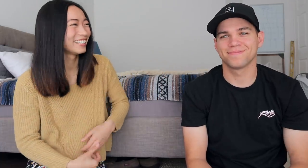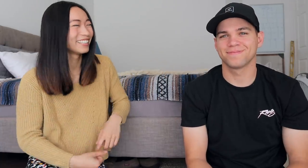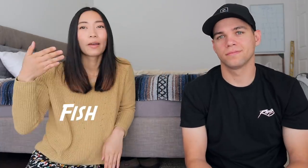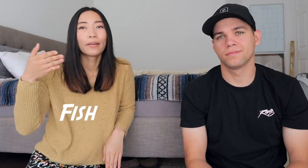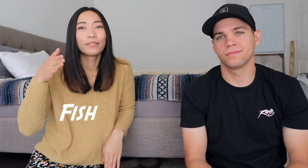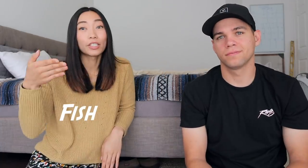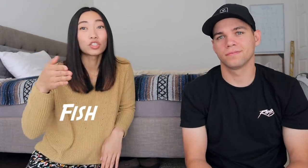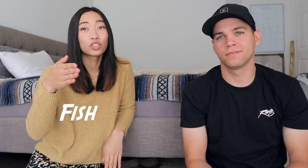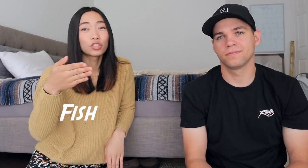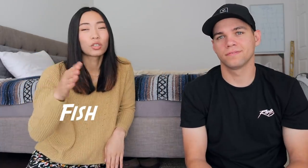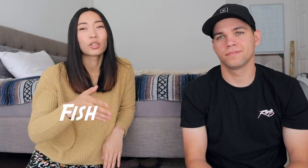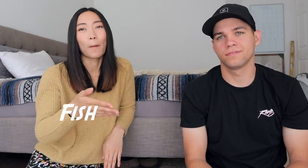Fish